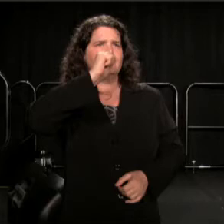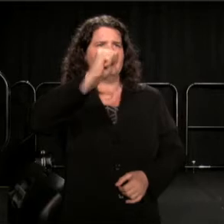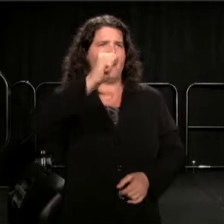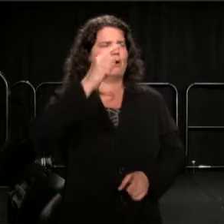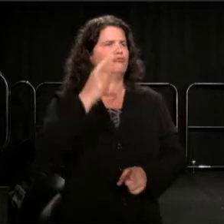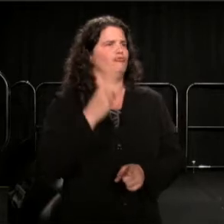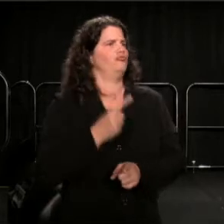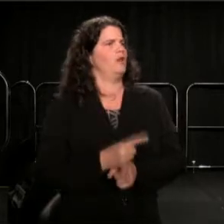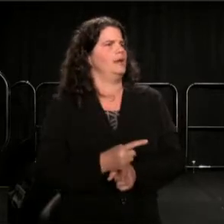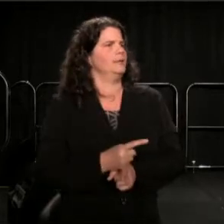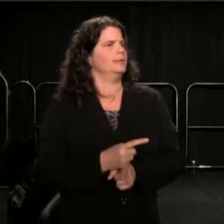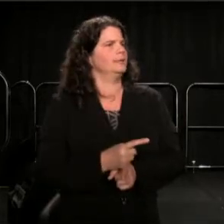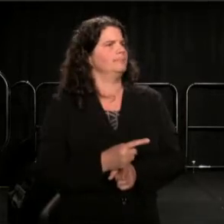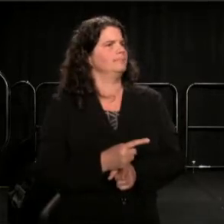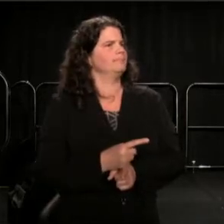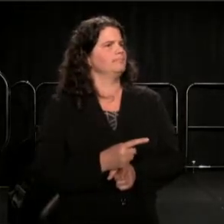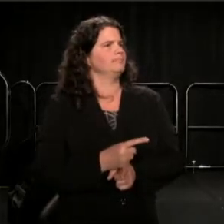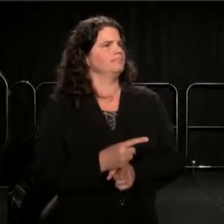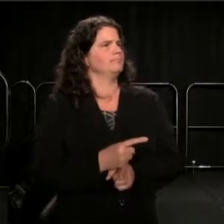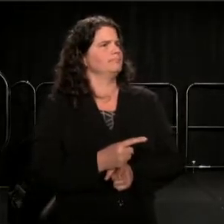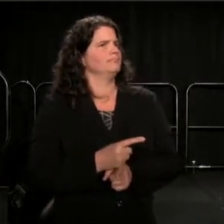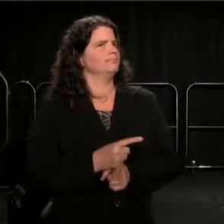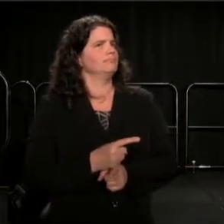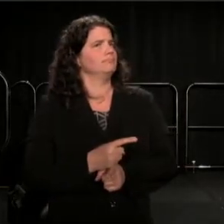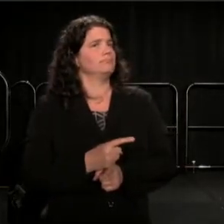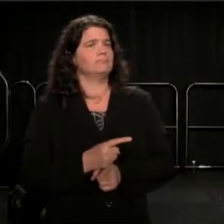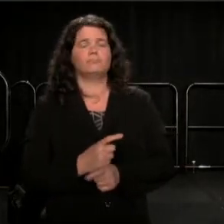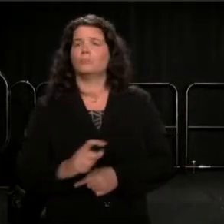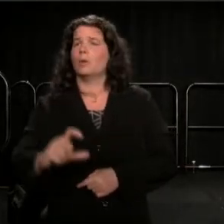Said the police department didn't show up,